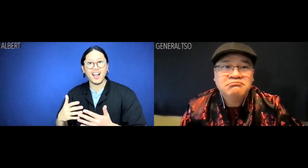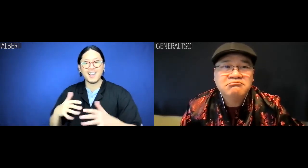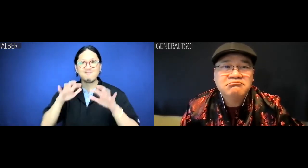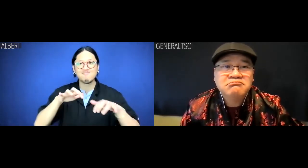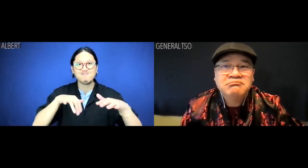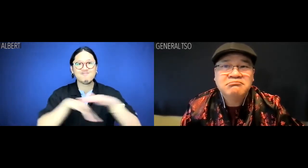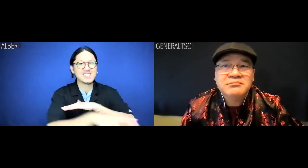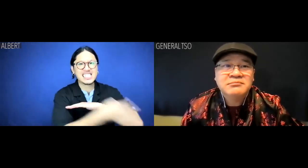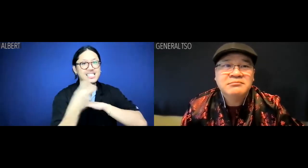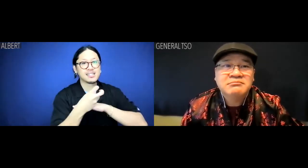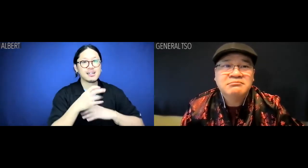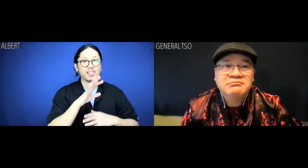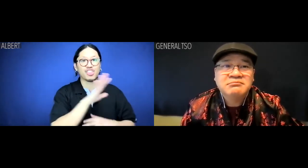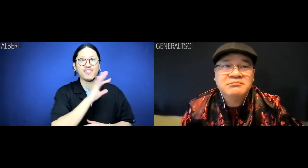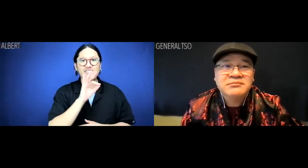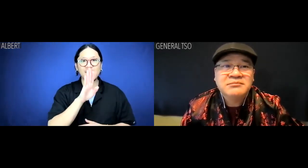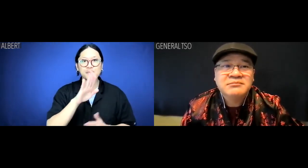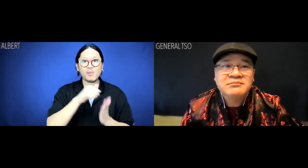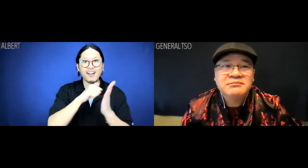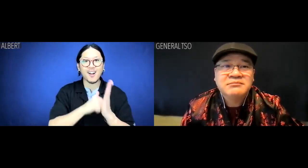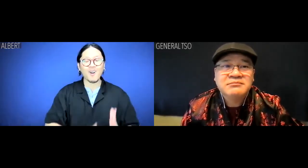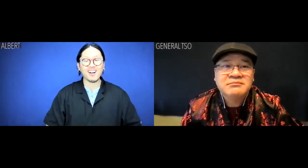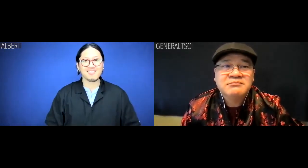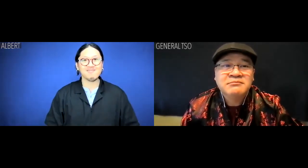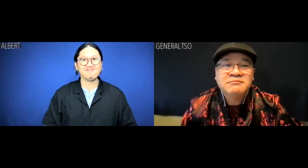Hack into somebody's Facebook account?